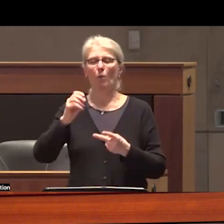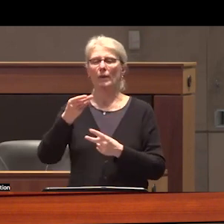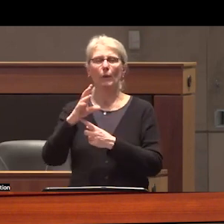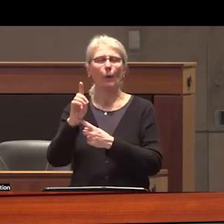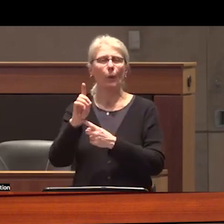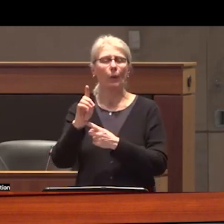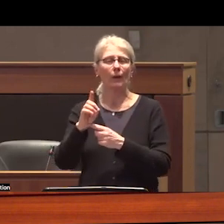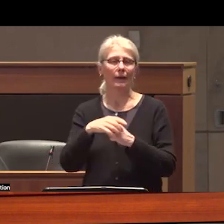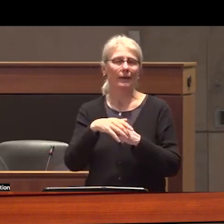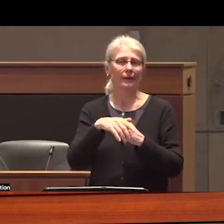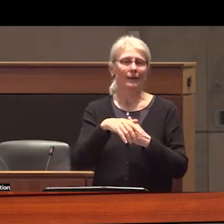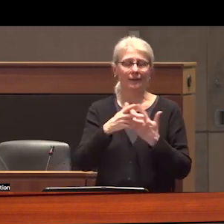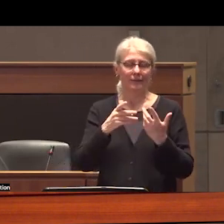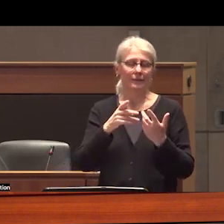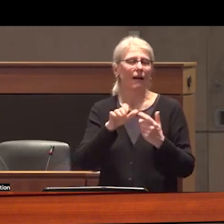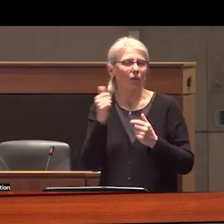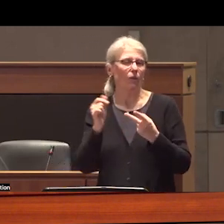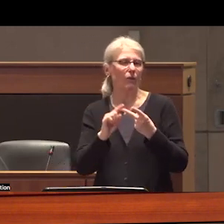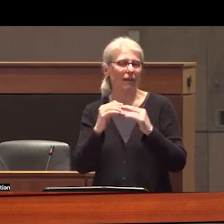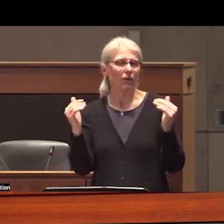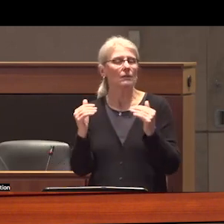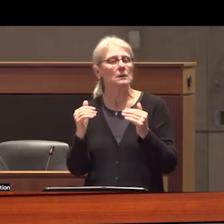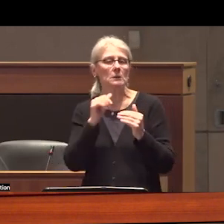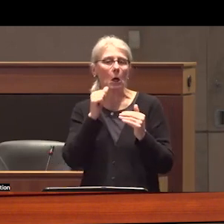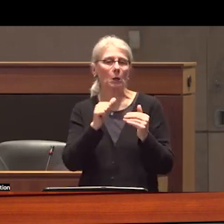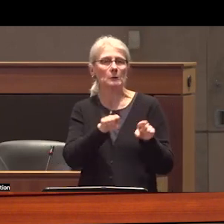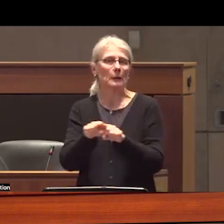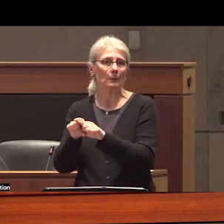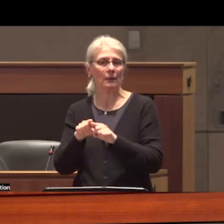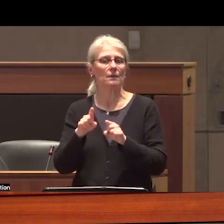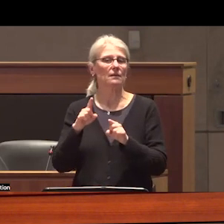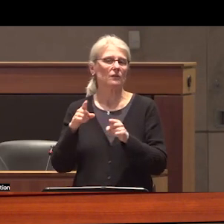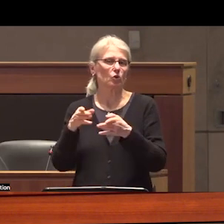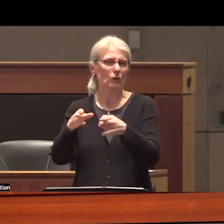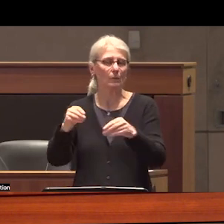based drug Supply some very limited options for stimulant and Benzodiazepines safe Supply